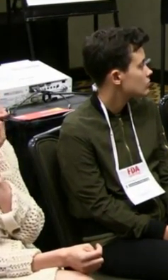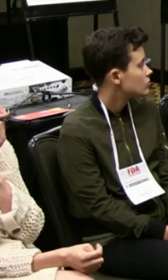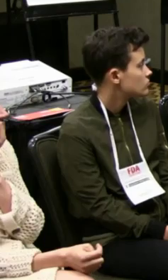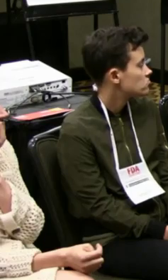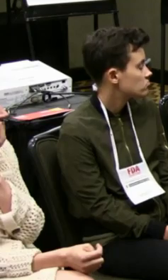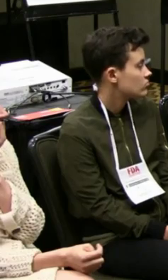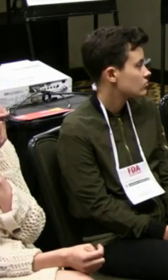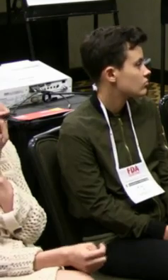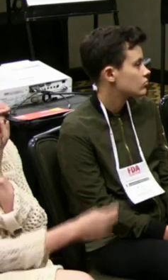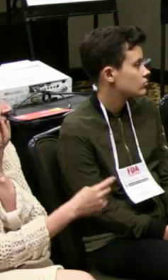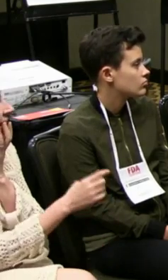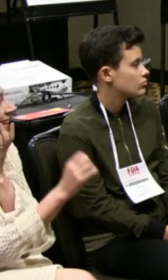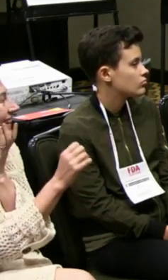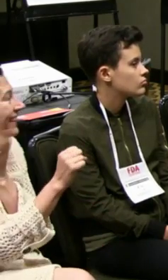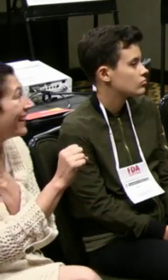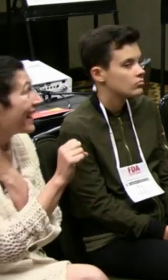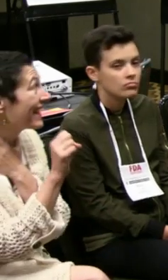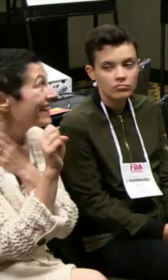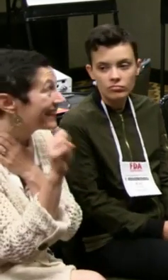That's entirely your decision.